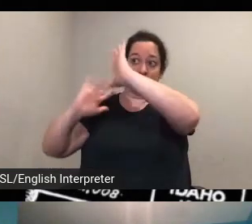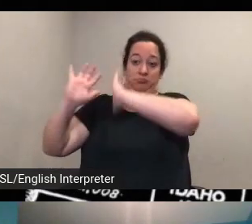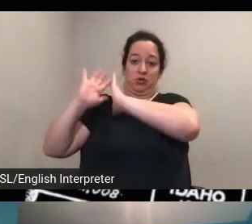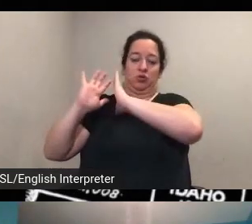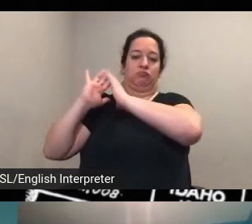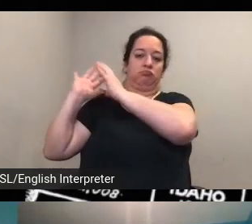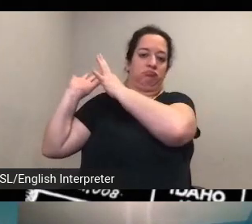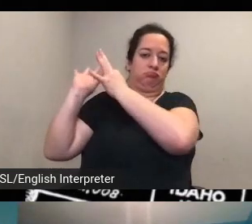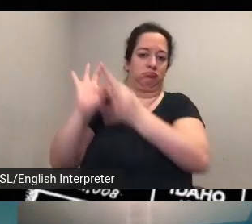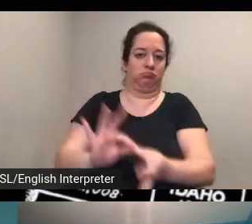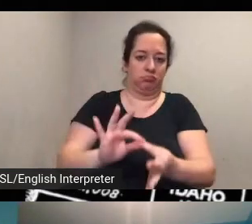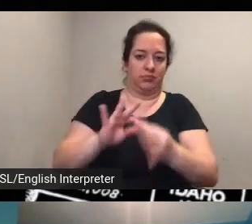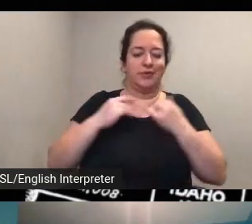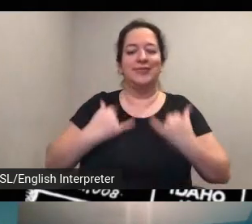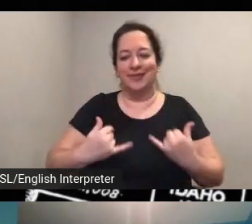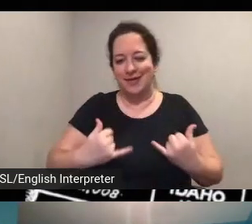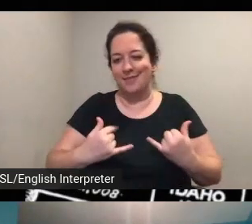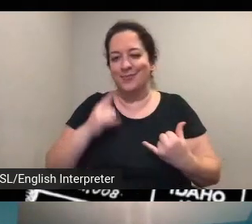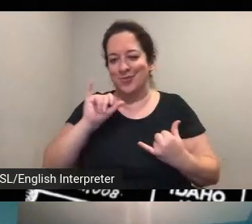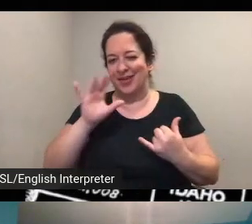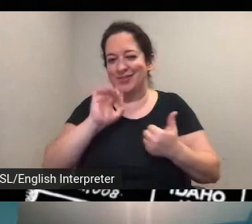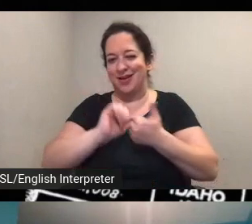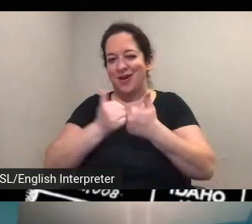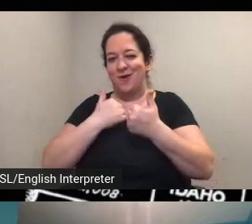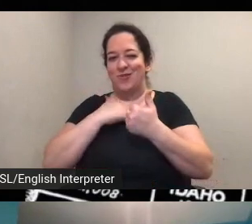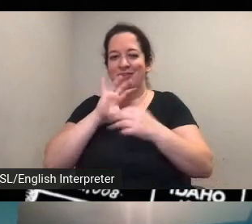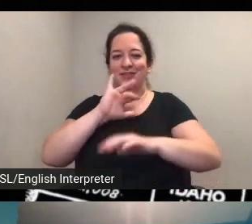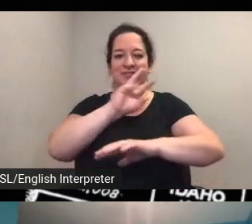definitely one of our focuses and that's as the site continues